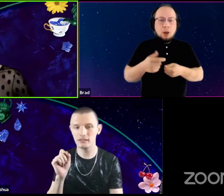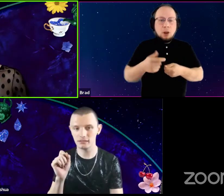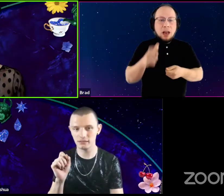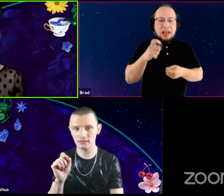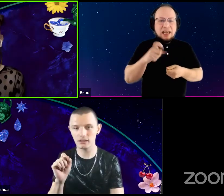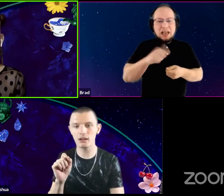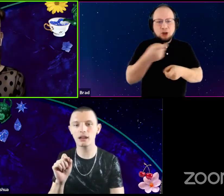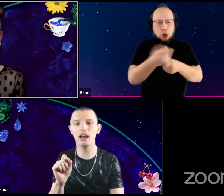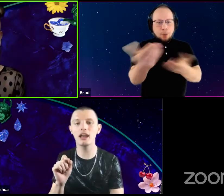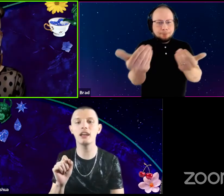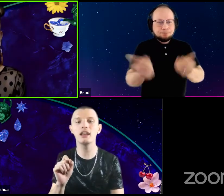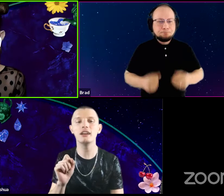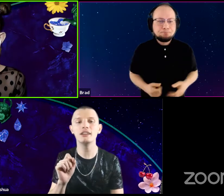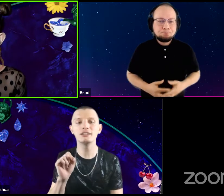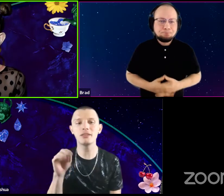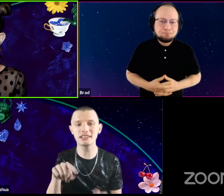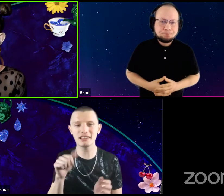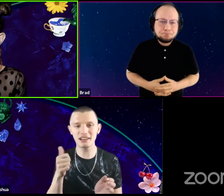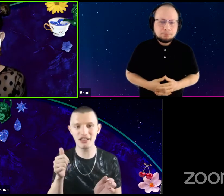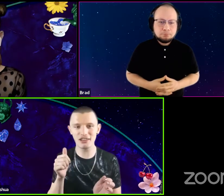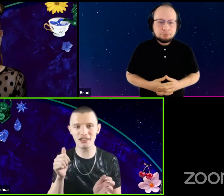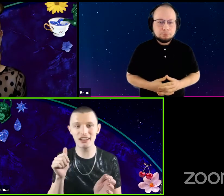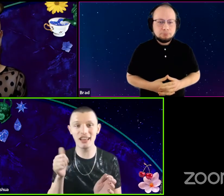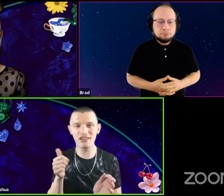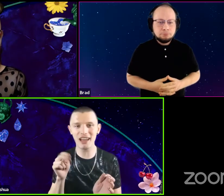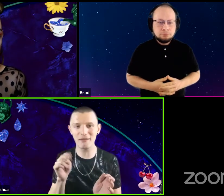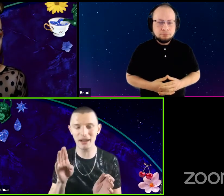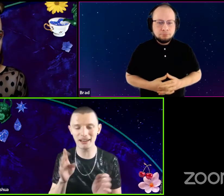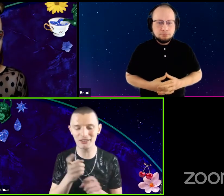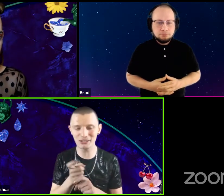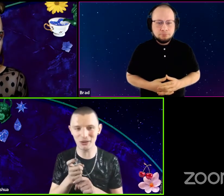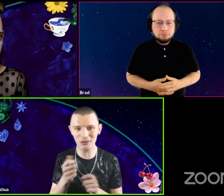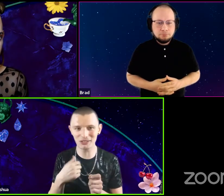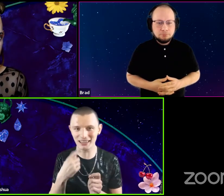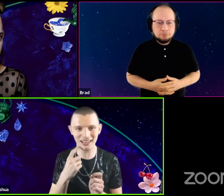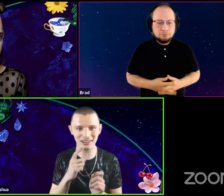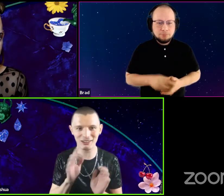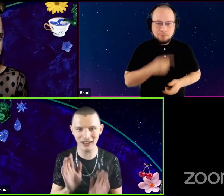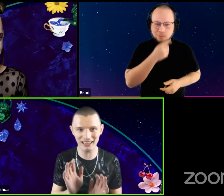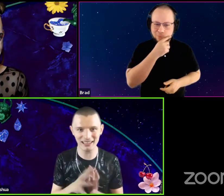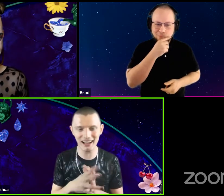Okay. So this is another, another non binary joke, which I think are great.